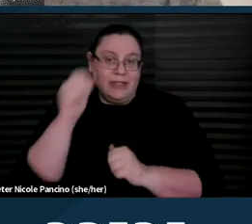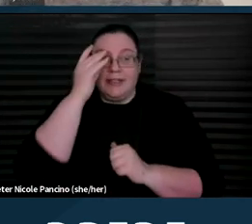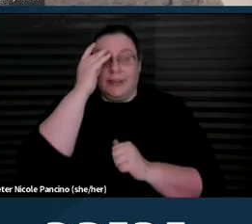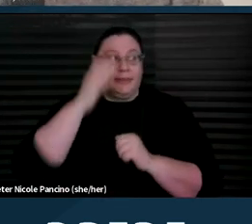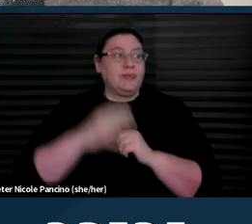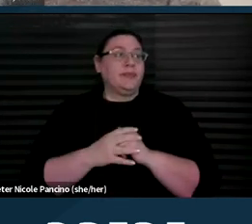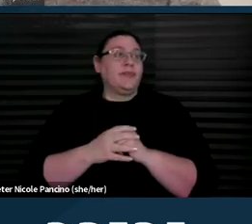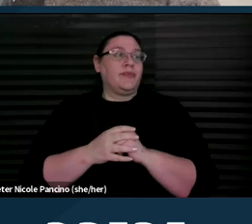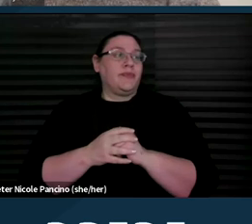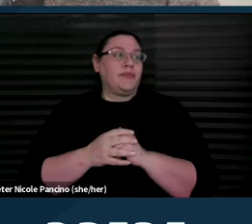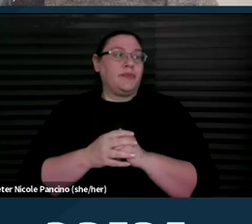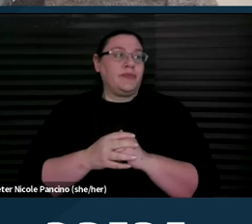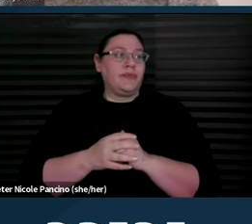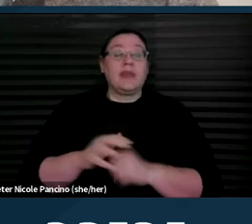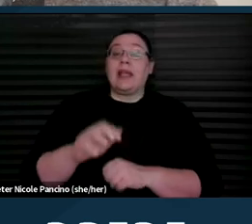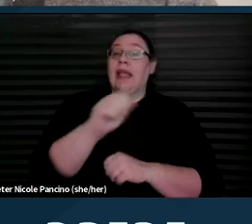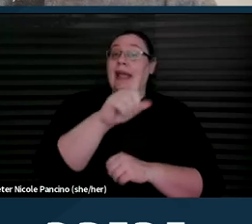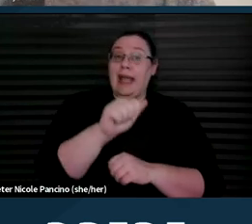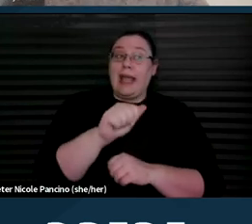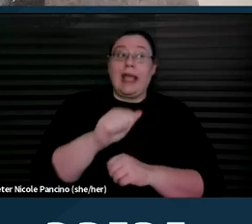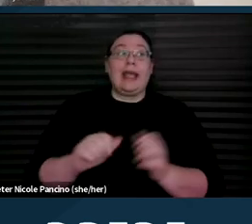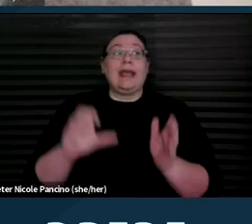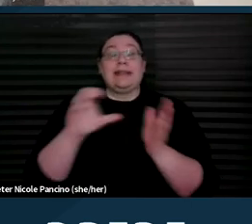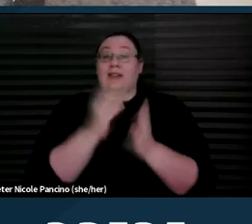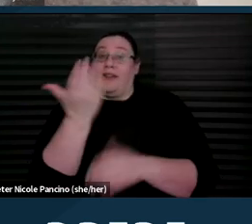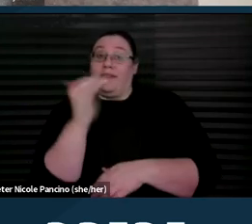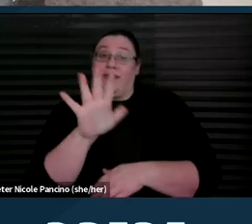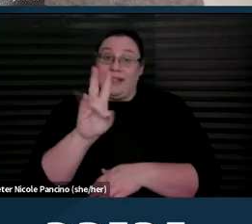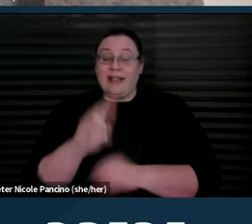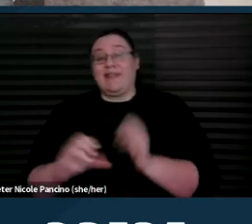The ADA Section 1557 and Section 504 generally prohibit